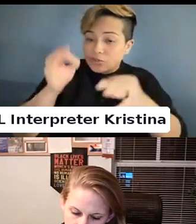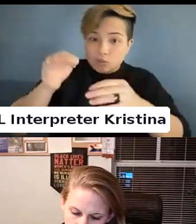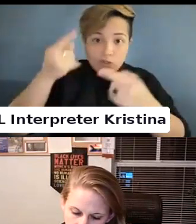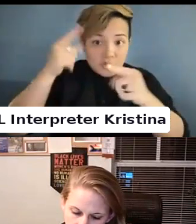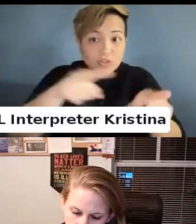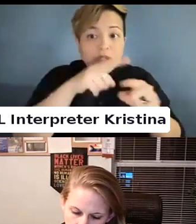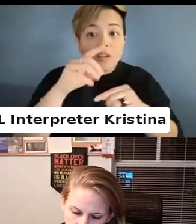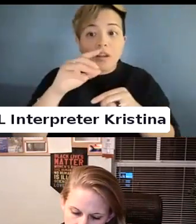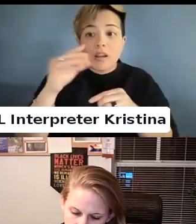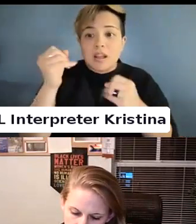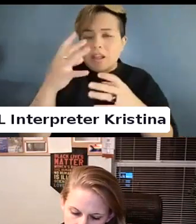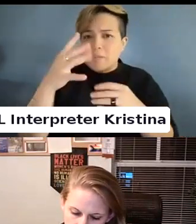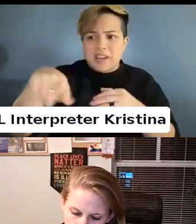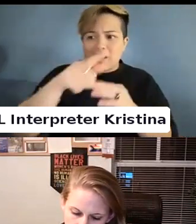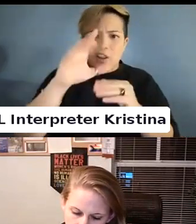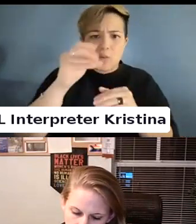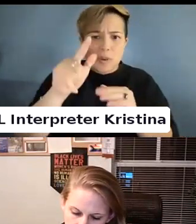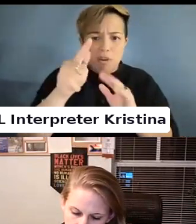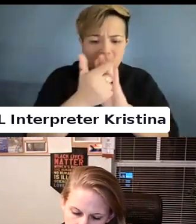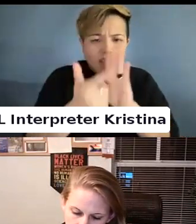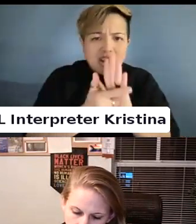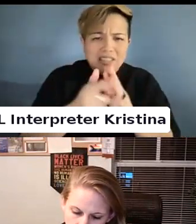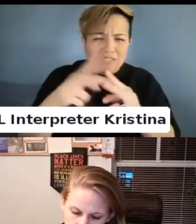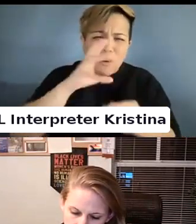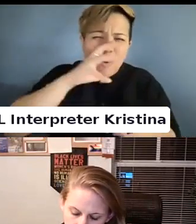laws that don't match up to the science.